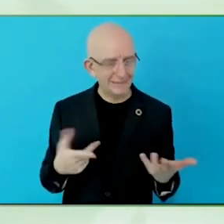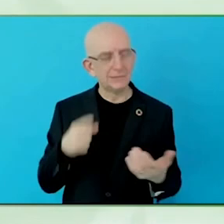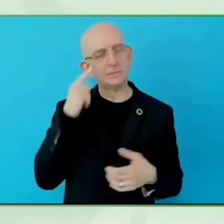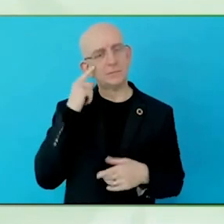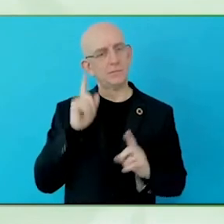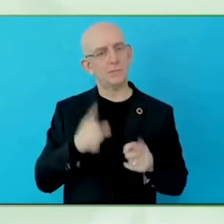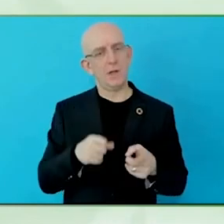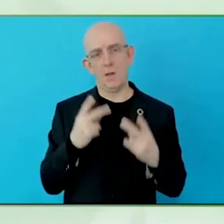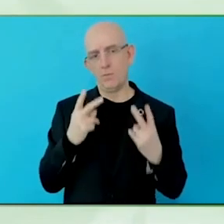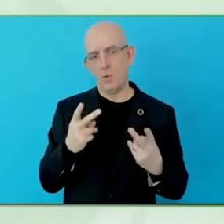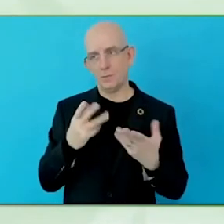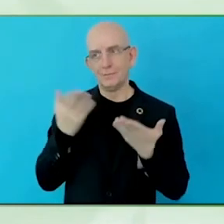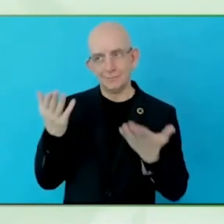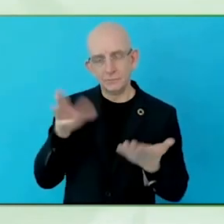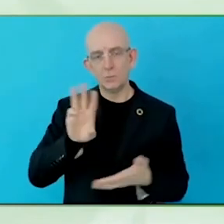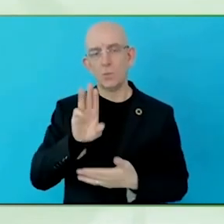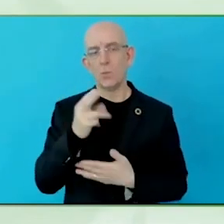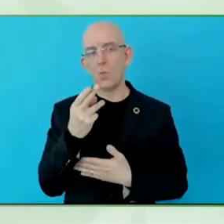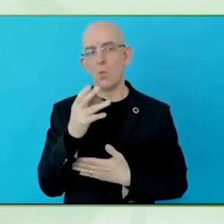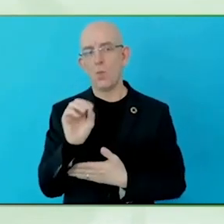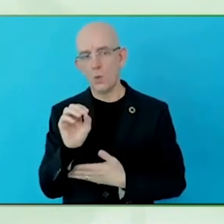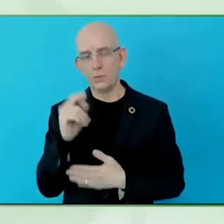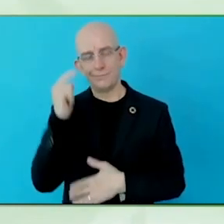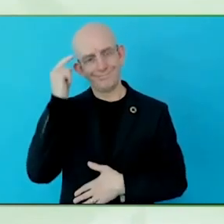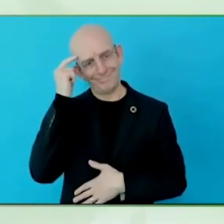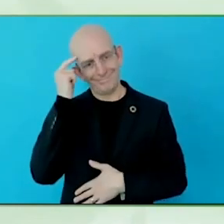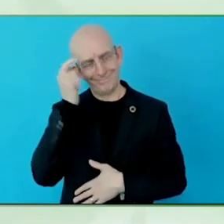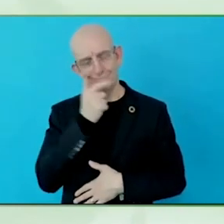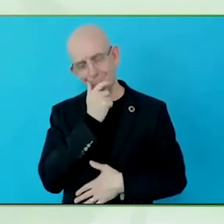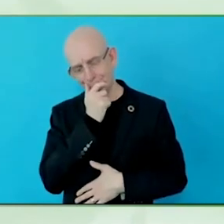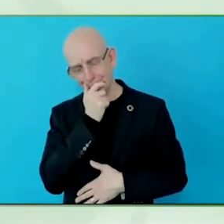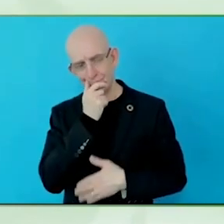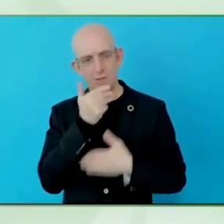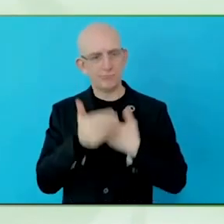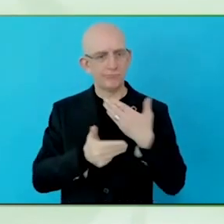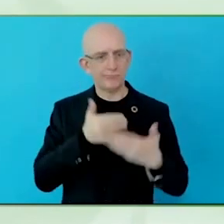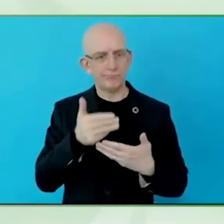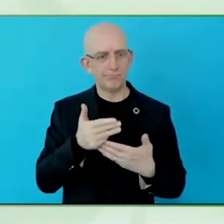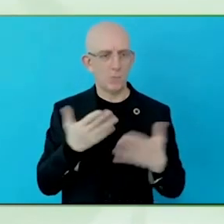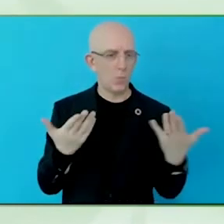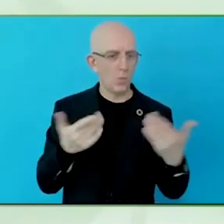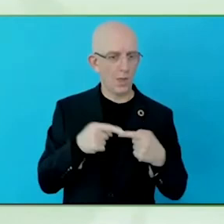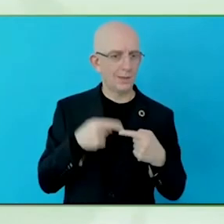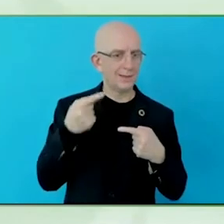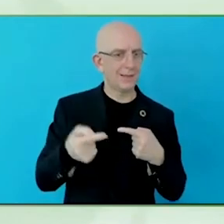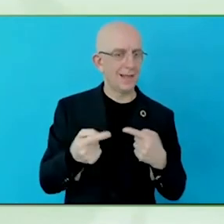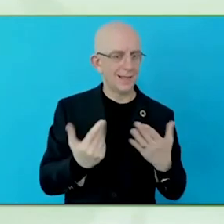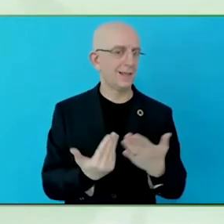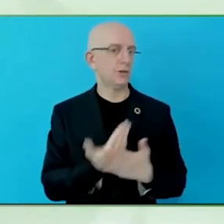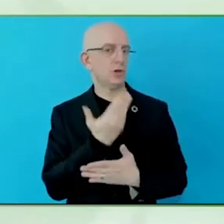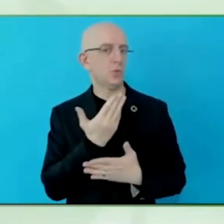But the report is showing what should be minimally available everywhere.